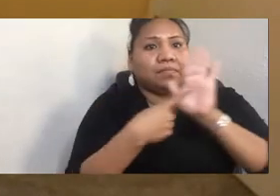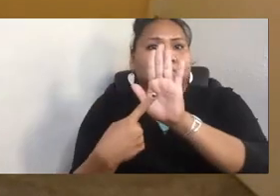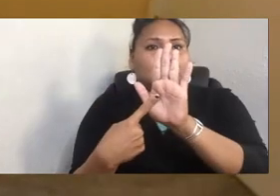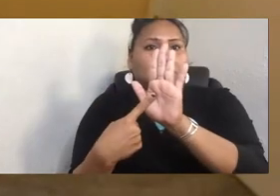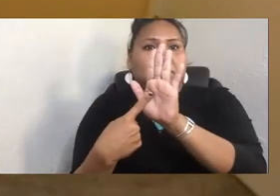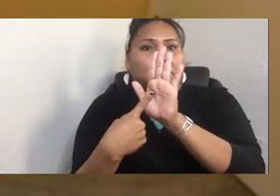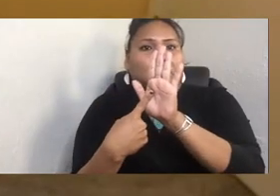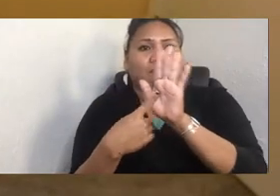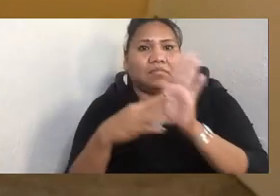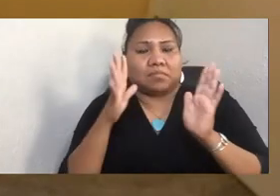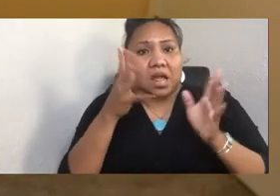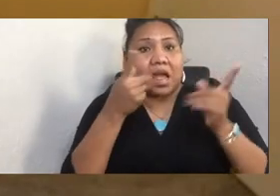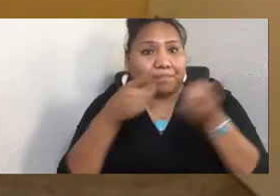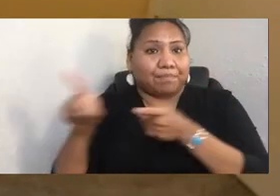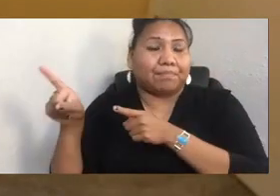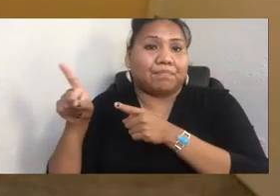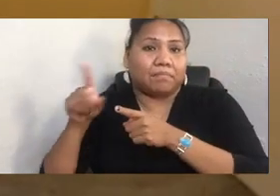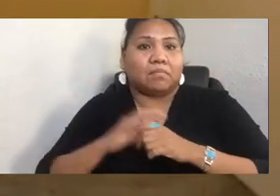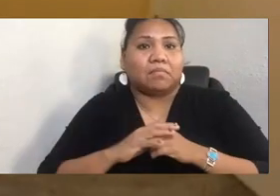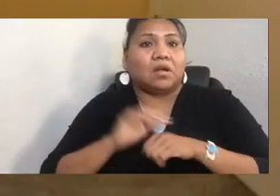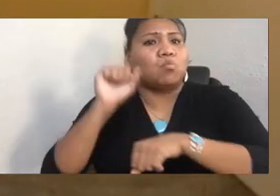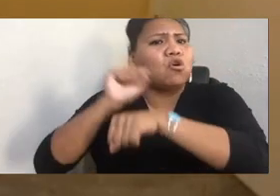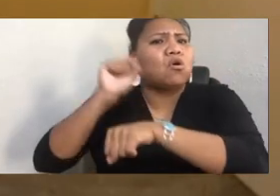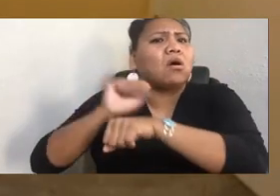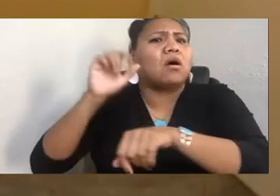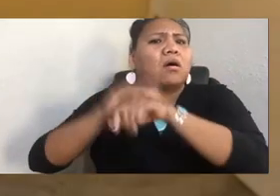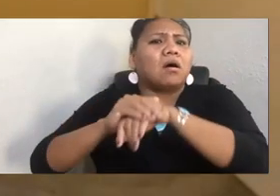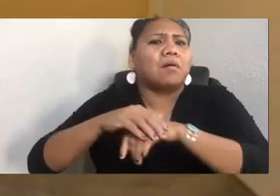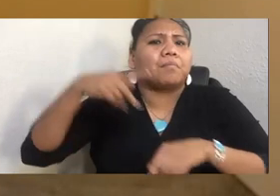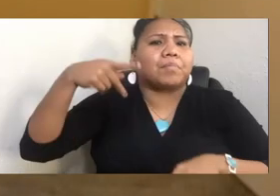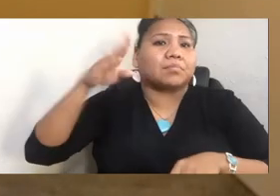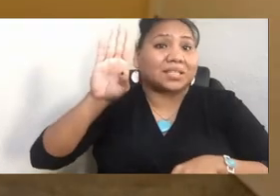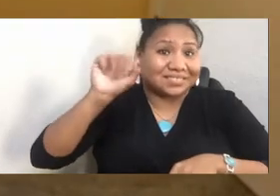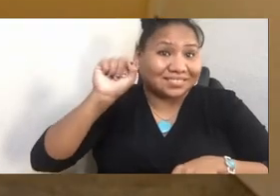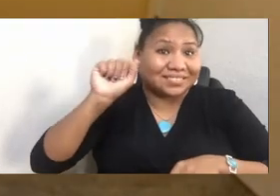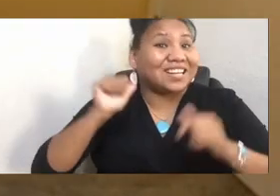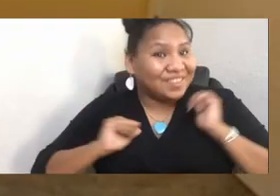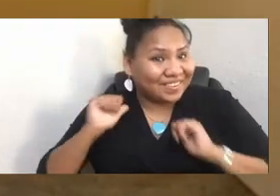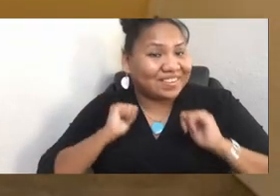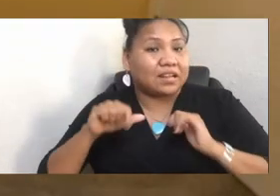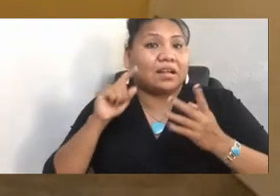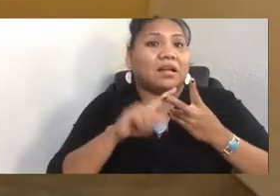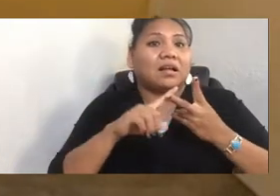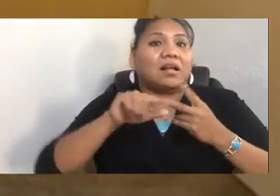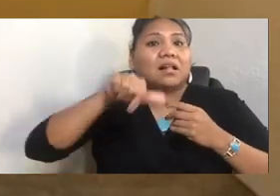And I'm working on a PBS show, and another television show that's unannounced yet. So yeah, I'm just going to stay busy and keep